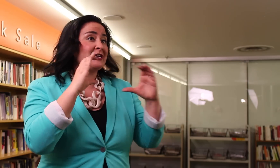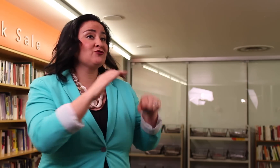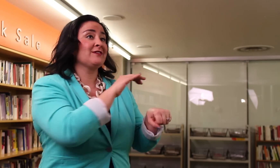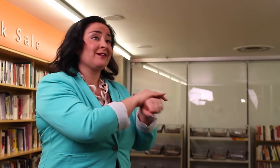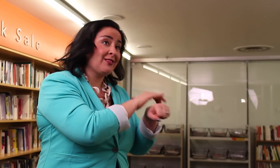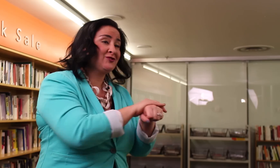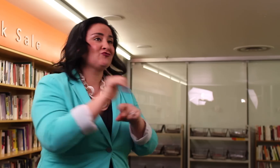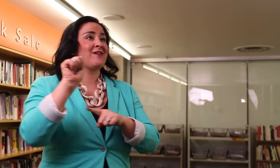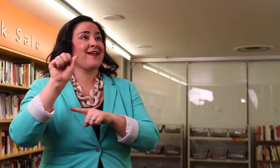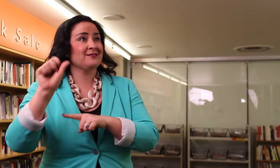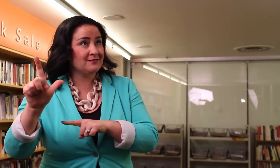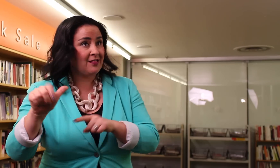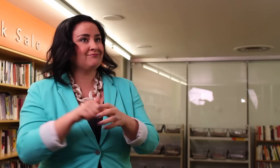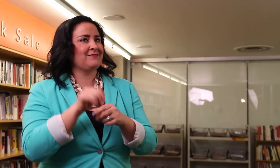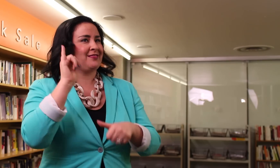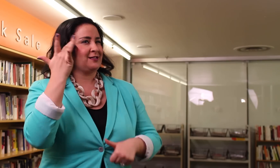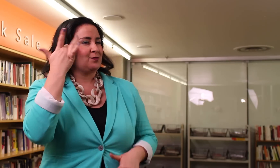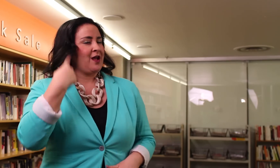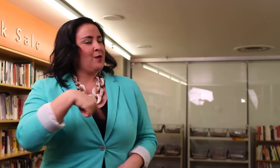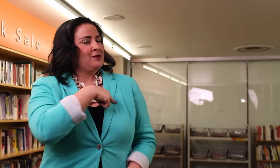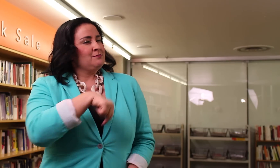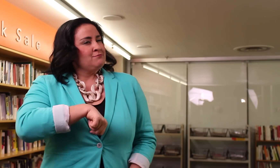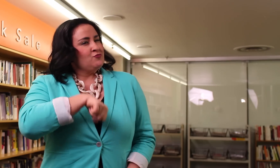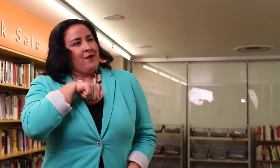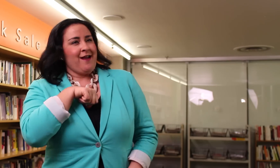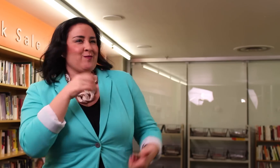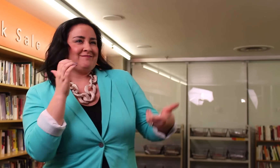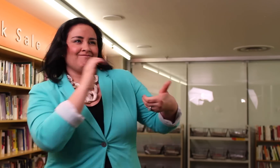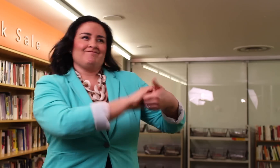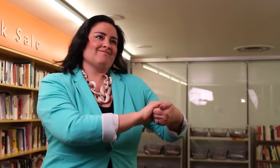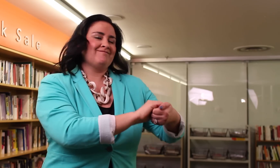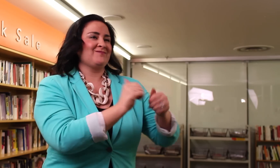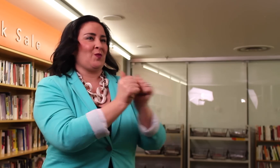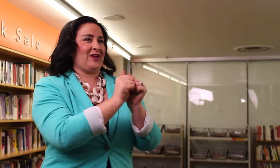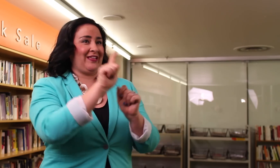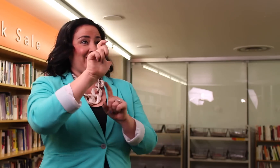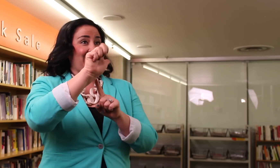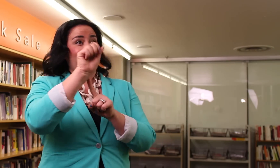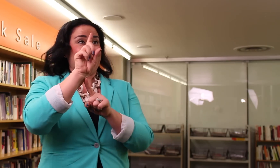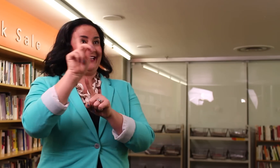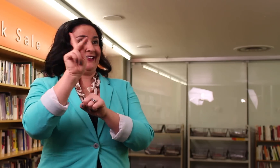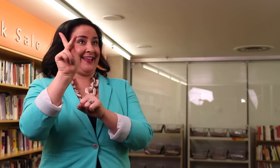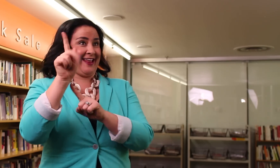in both English and ASL. And thats why we're proud to be partnering with LEAD-K